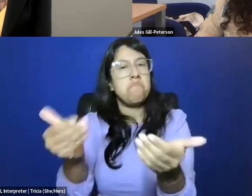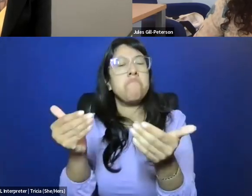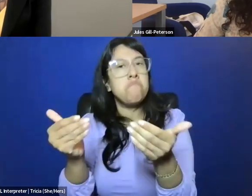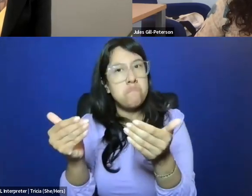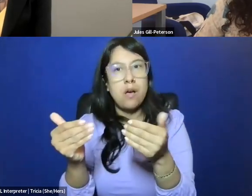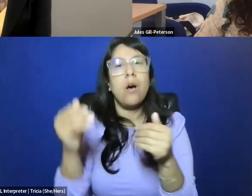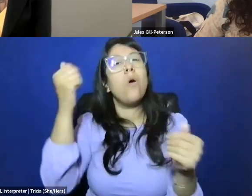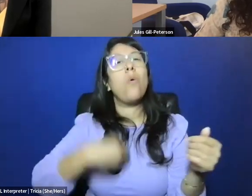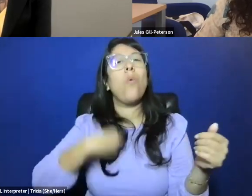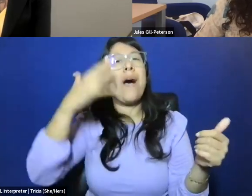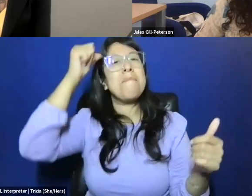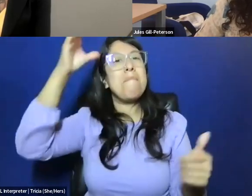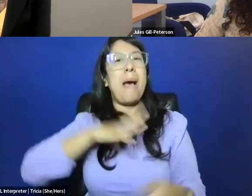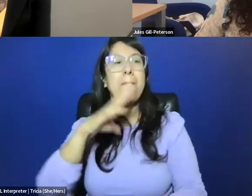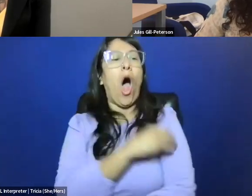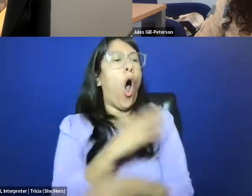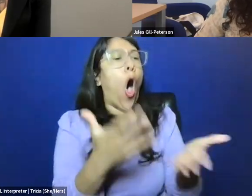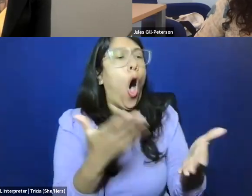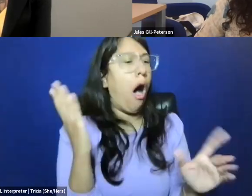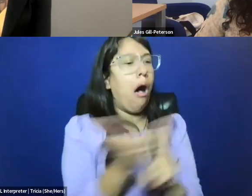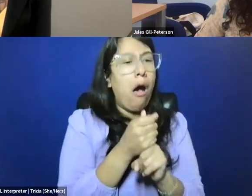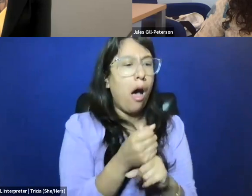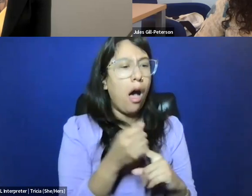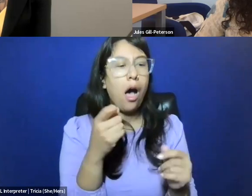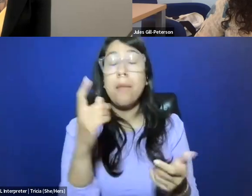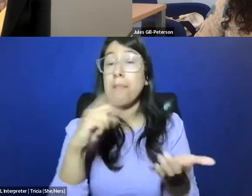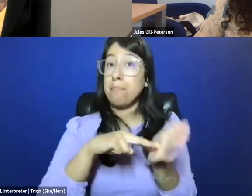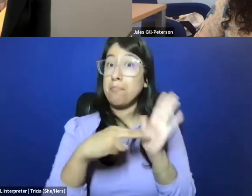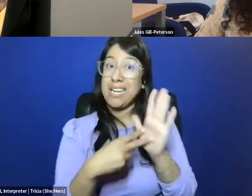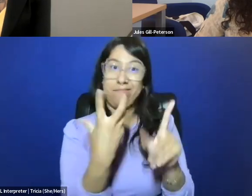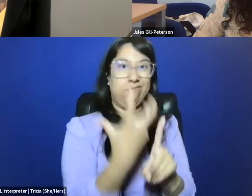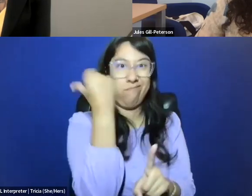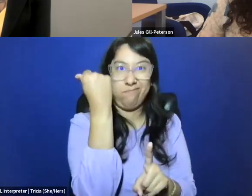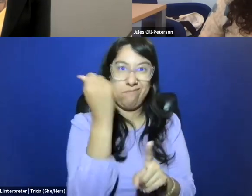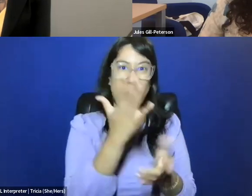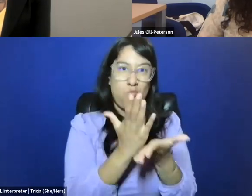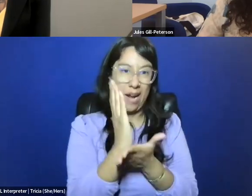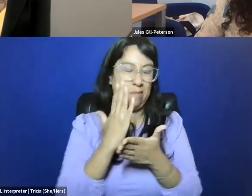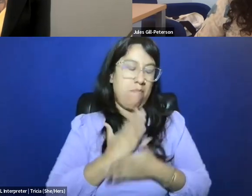sort of manifestation of white men's power to intervene and deprive those people of their bodily autonomy.